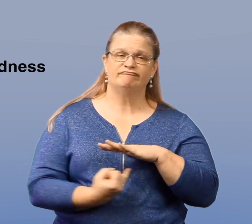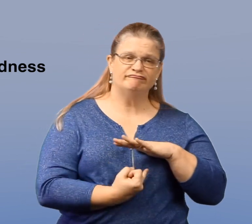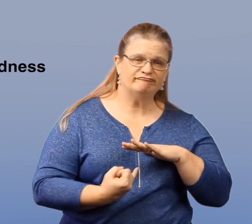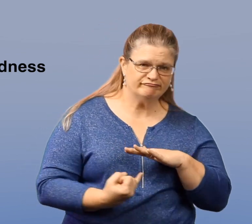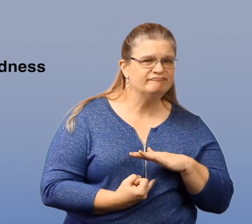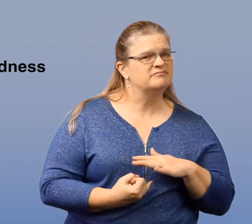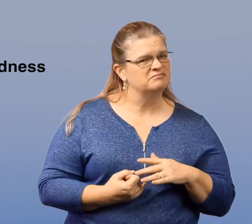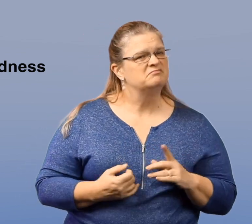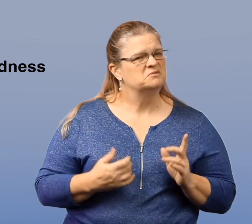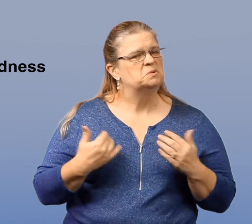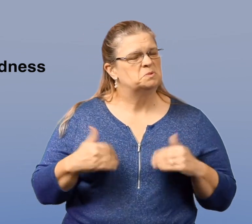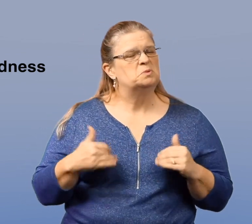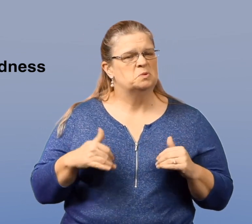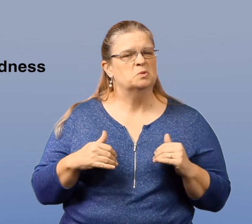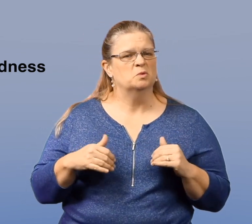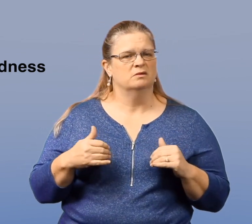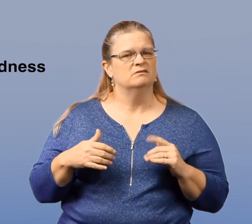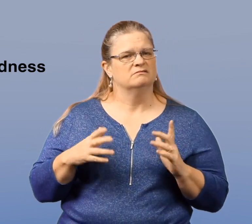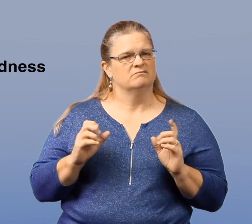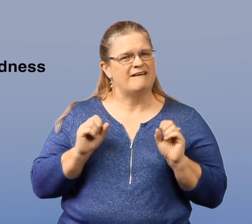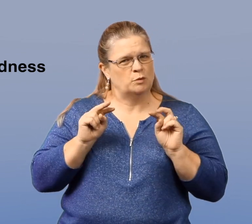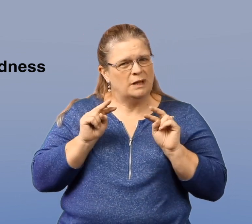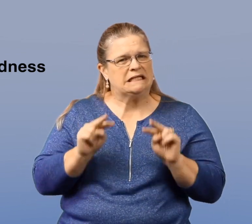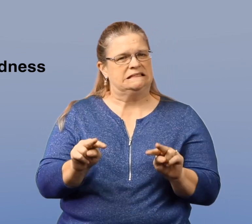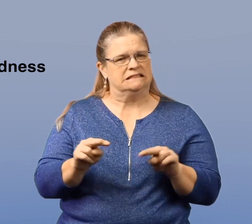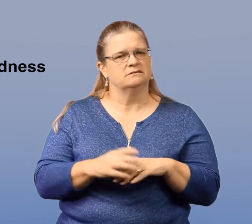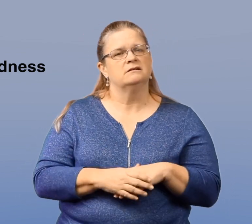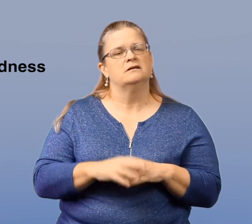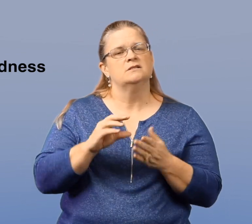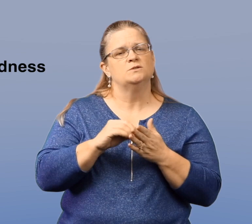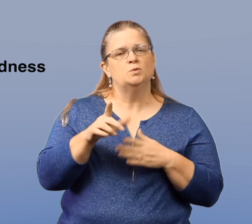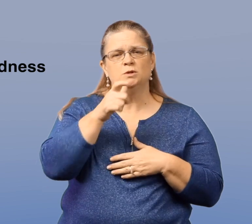and are generally isolated need to be monitored.